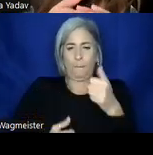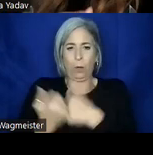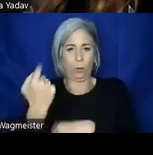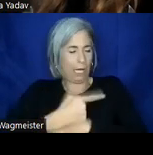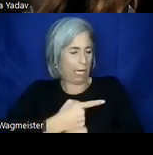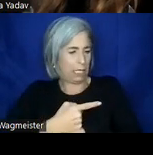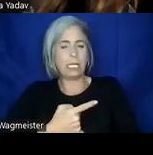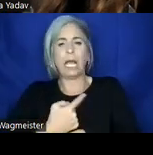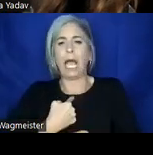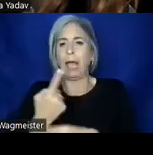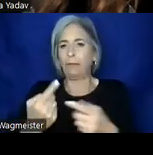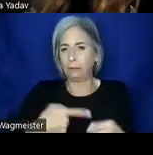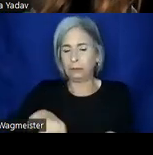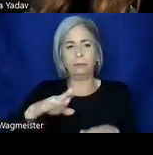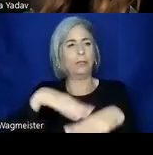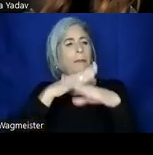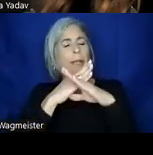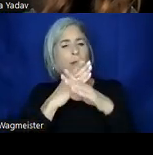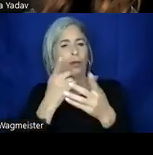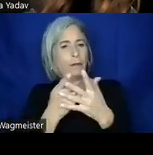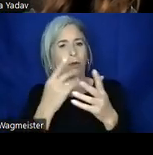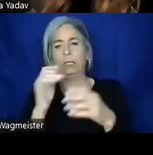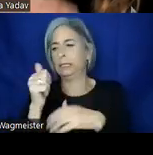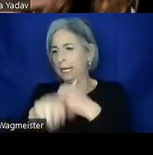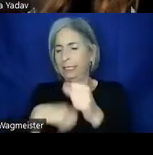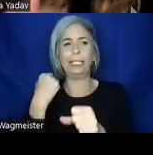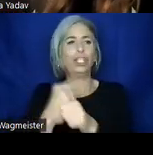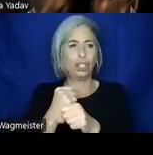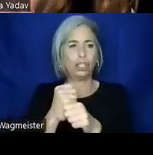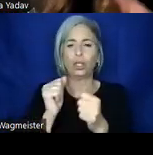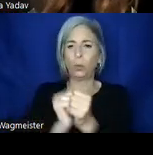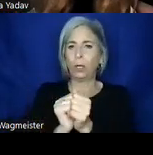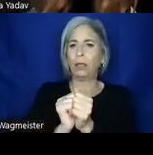I have been in the Bay area for almost 10 years now, we're within a 50-mile radius of